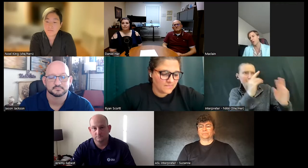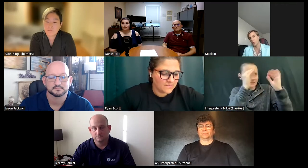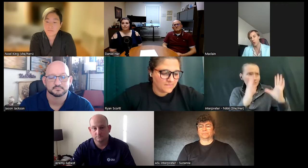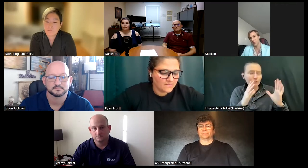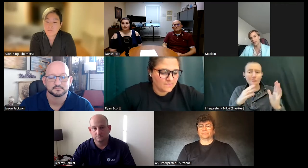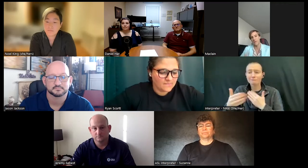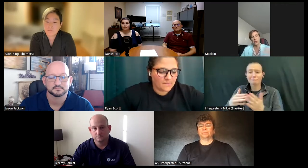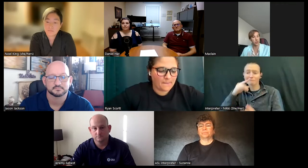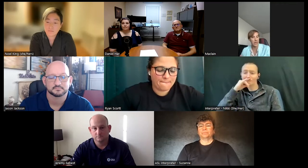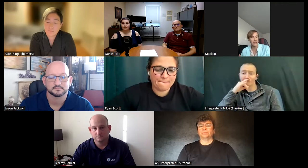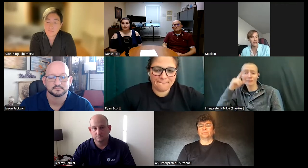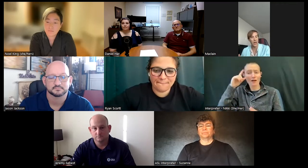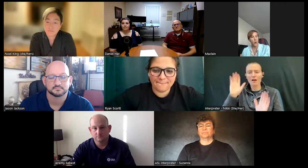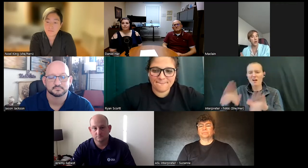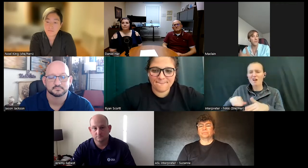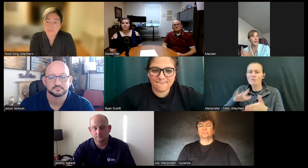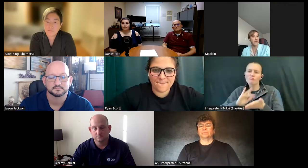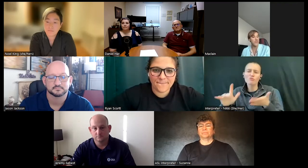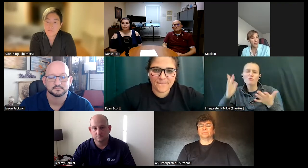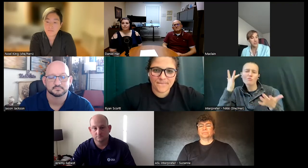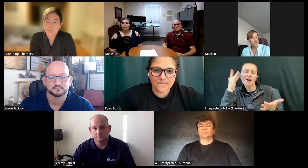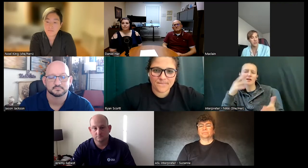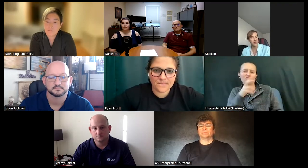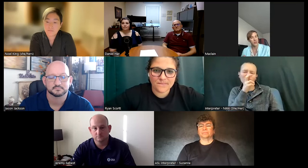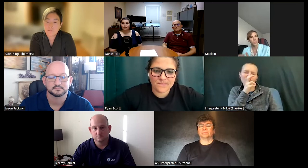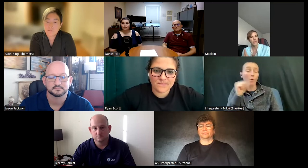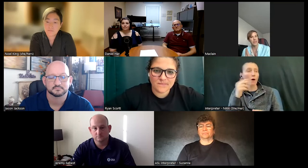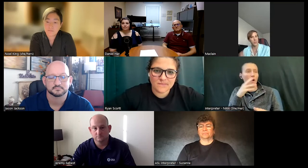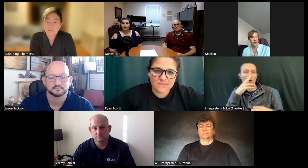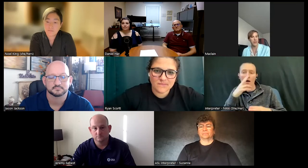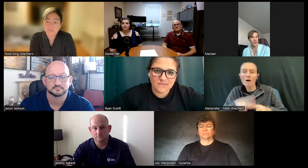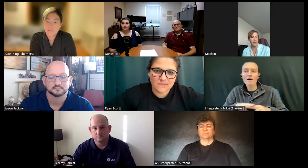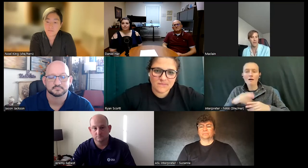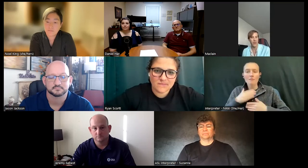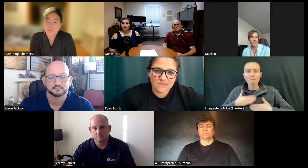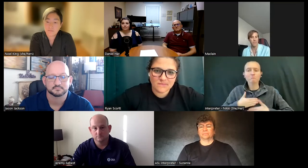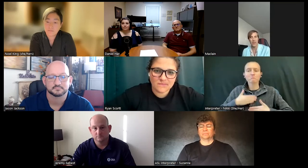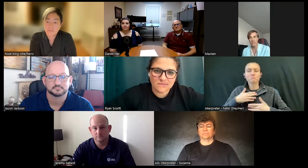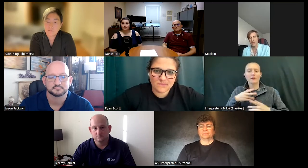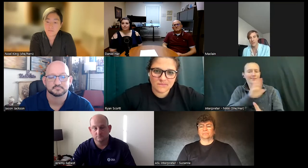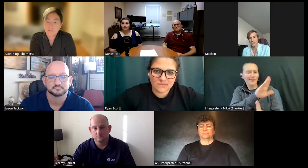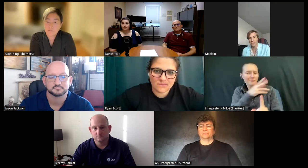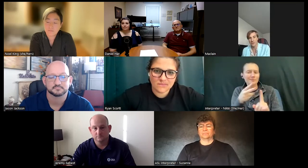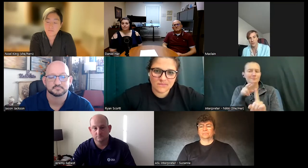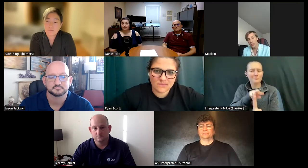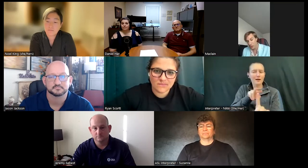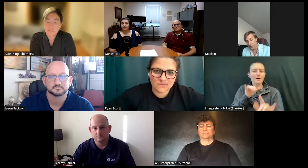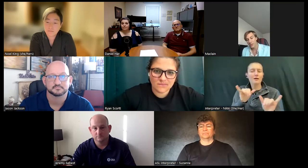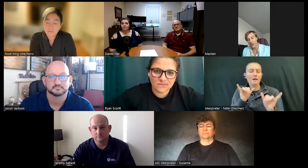were very rude because they're very strict or if they're very funded teachers you realize where they're coming from because teaching